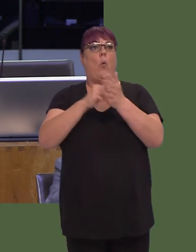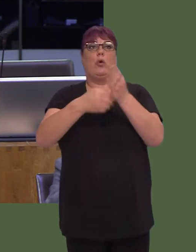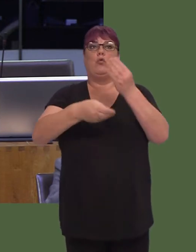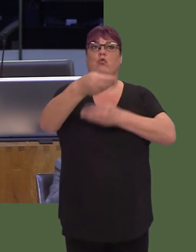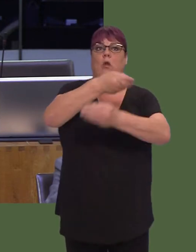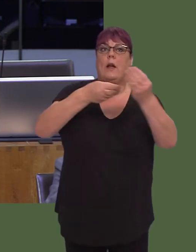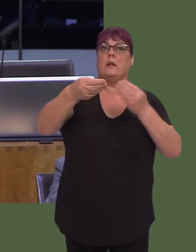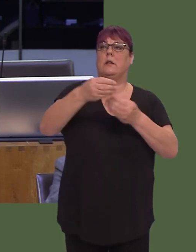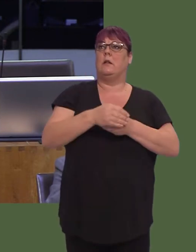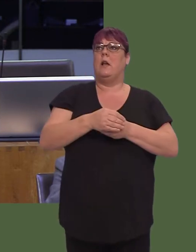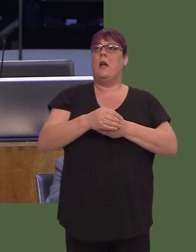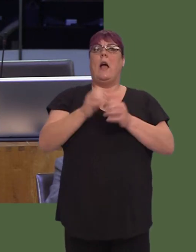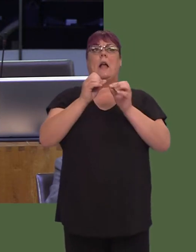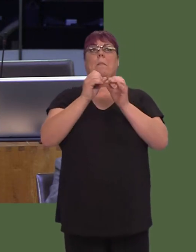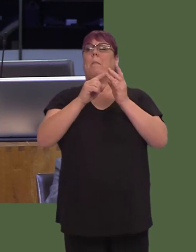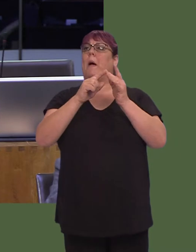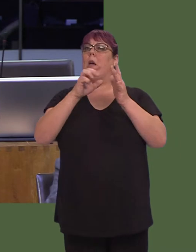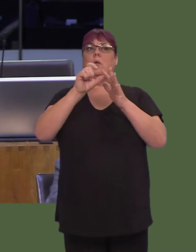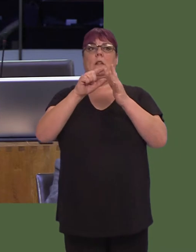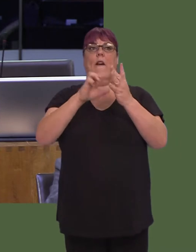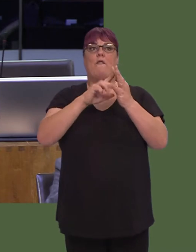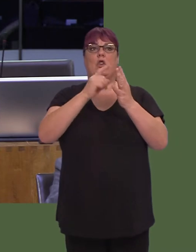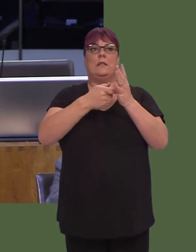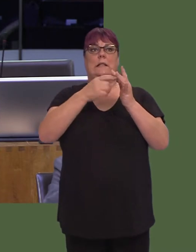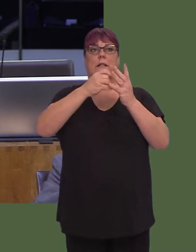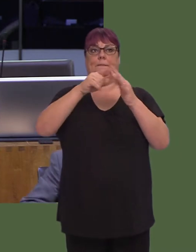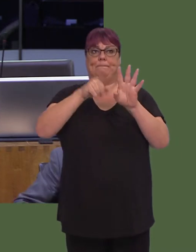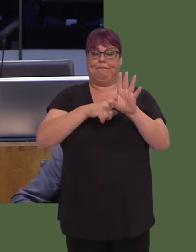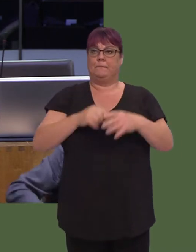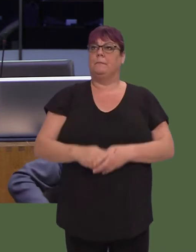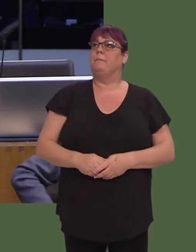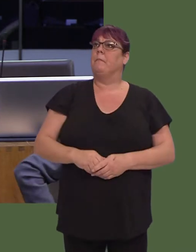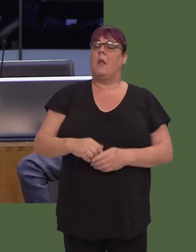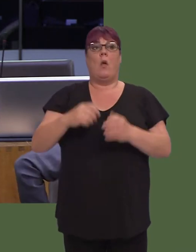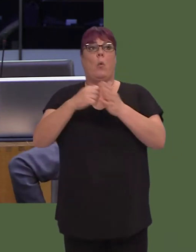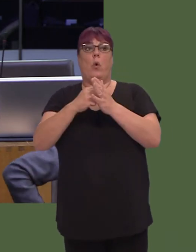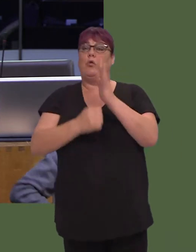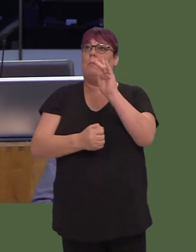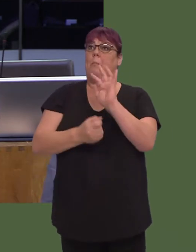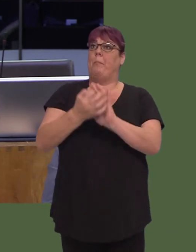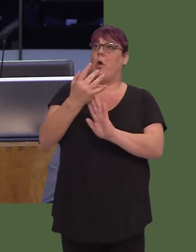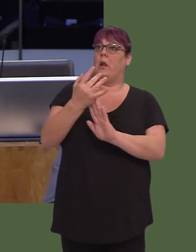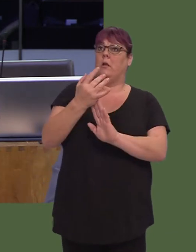End of quote. The worry is that by treating wood burning as a virtuous renewable fuel, we can end up